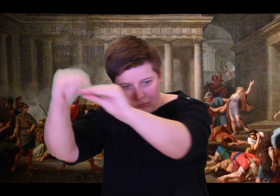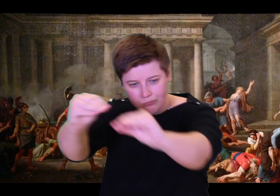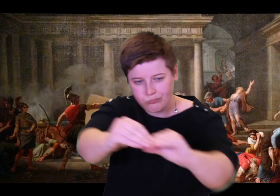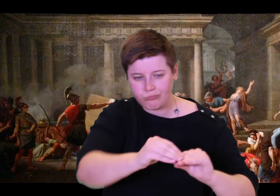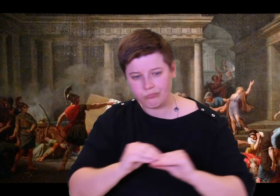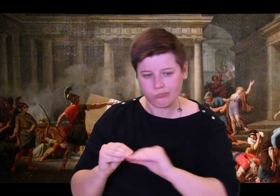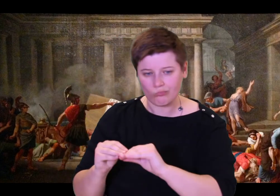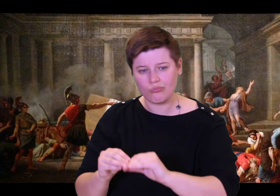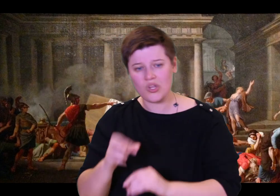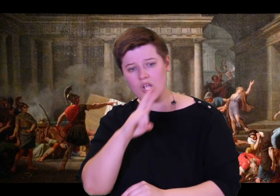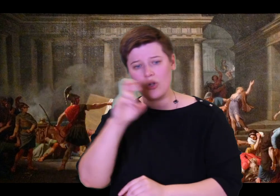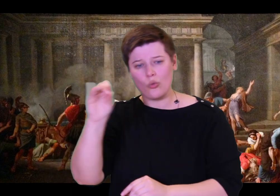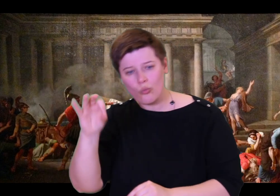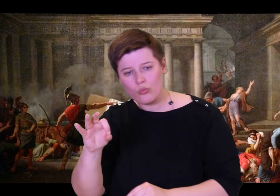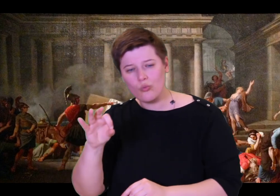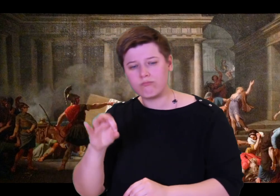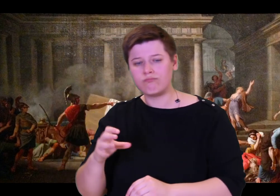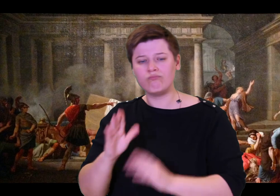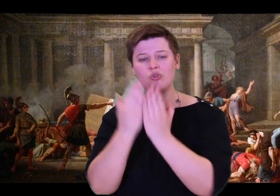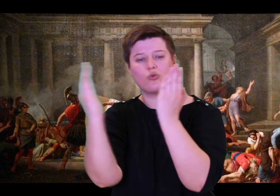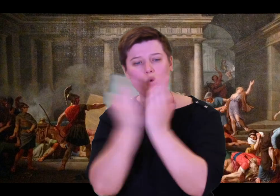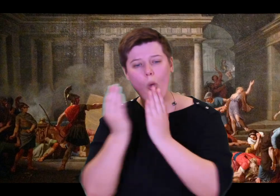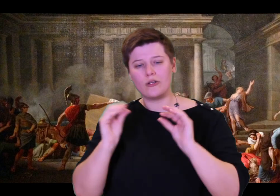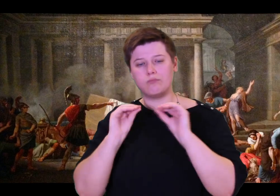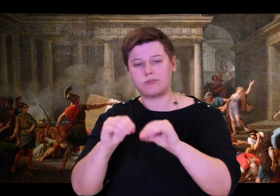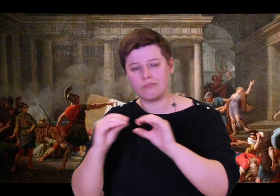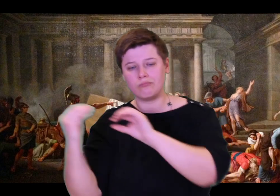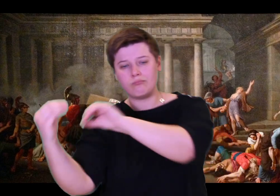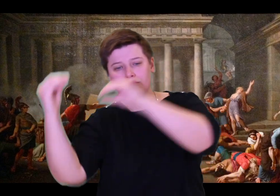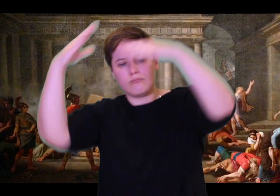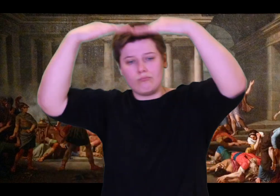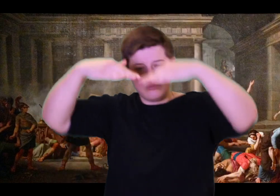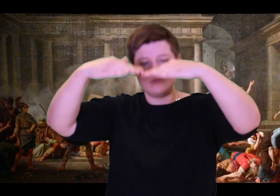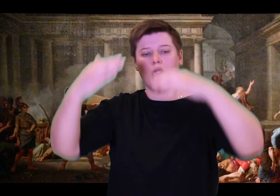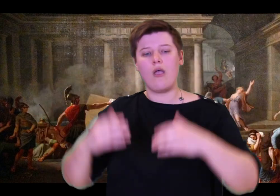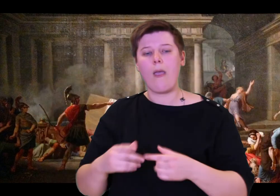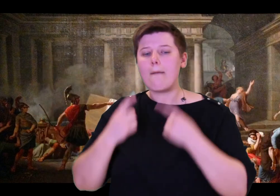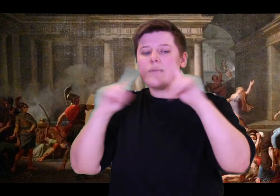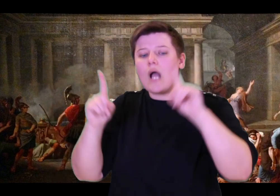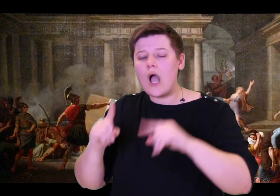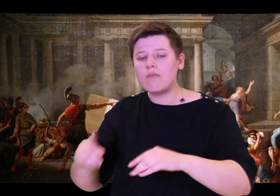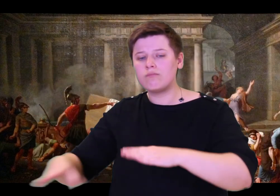though a god could do it with ease, no man, however young and strong, could pry